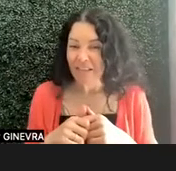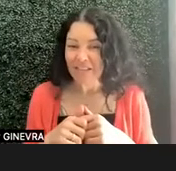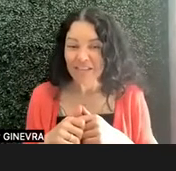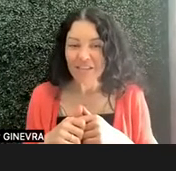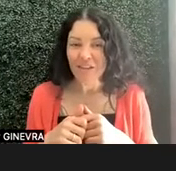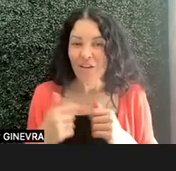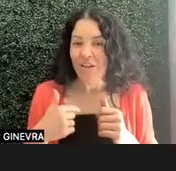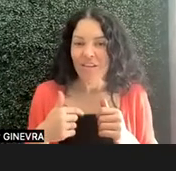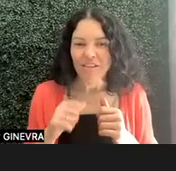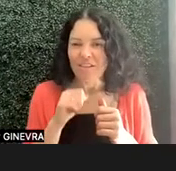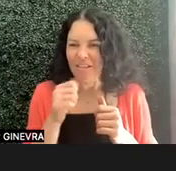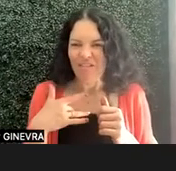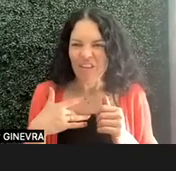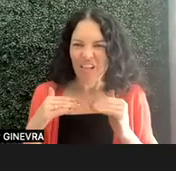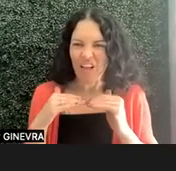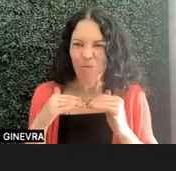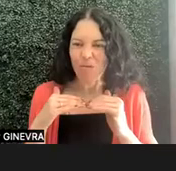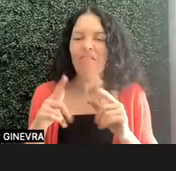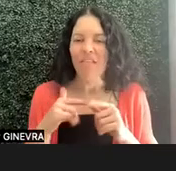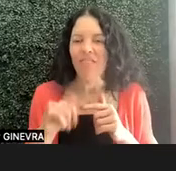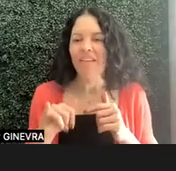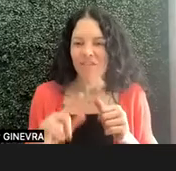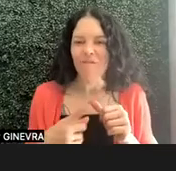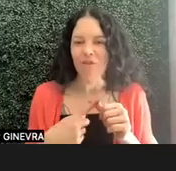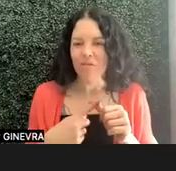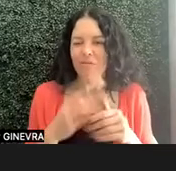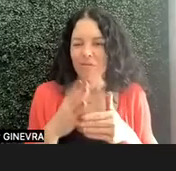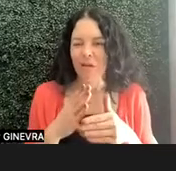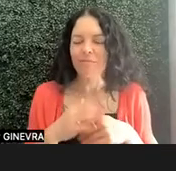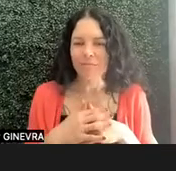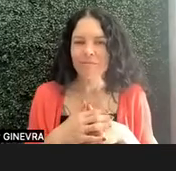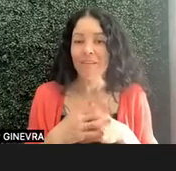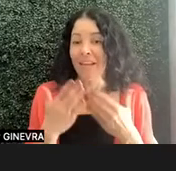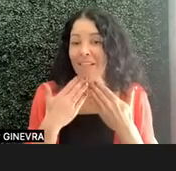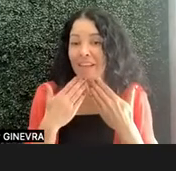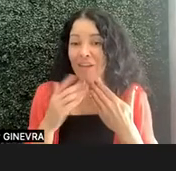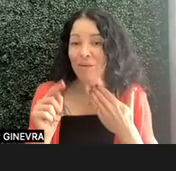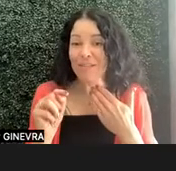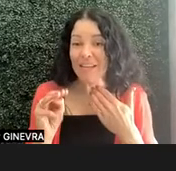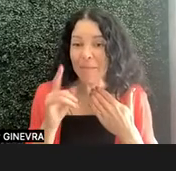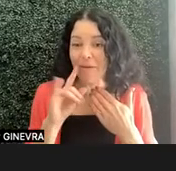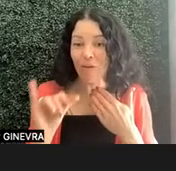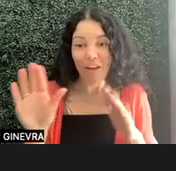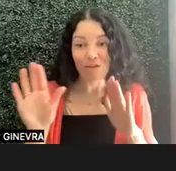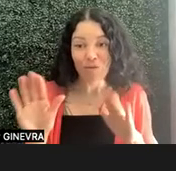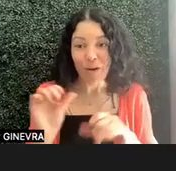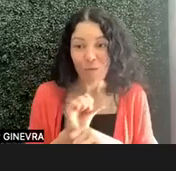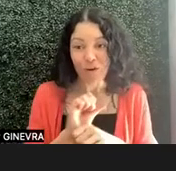treated equitably that's usually the first stop. So thank you, Tami, for that great work.